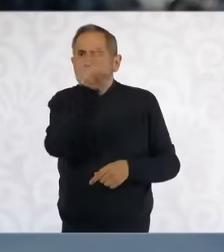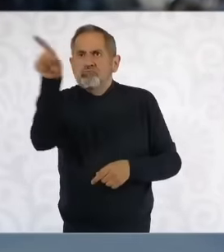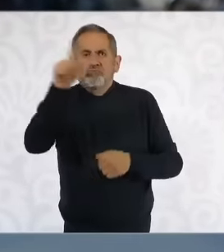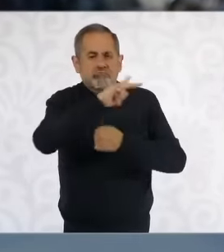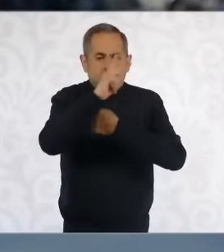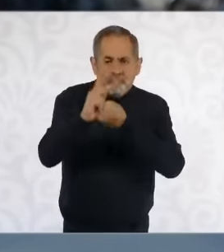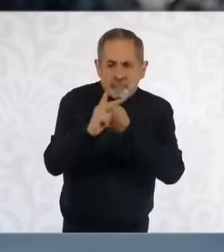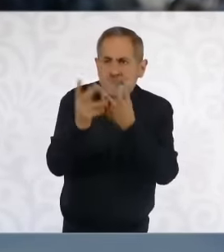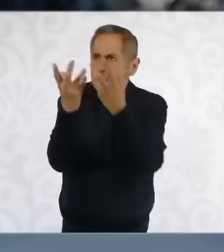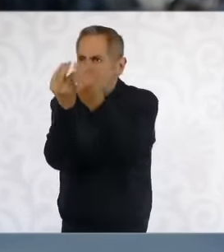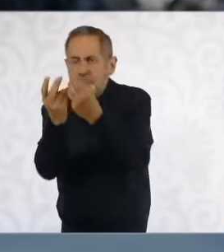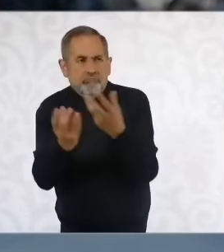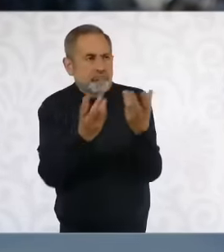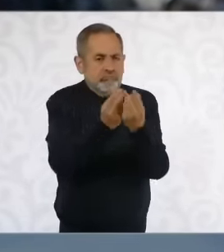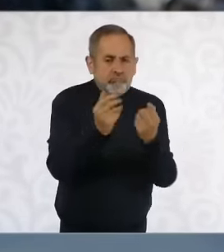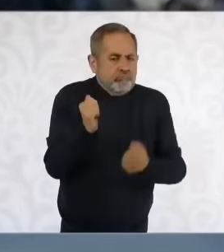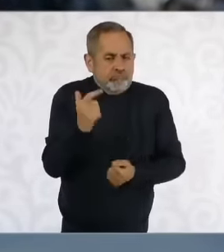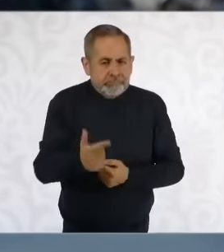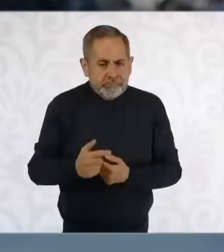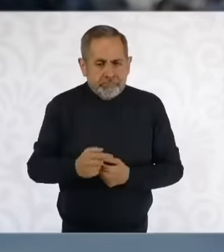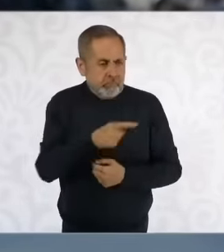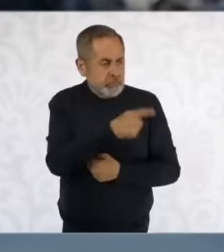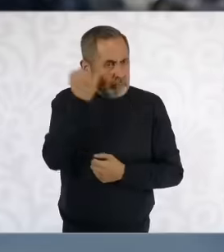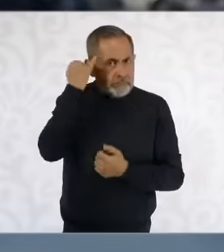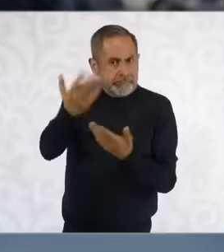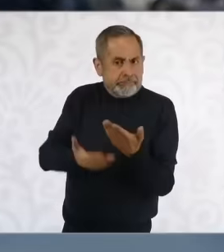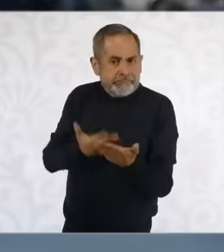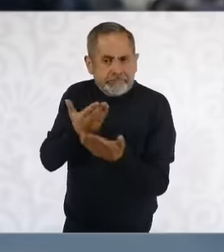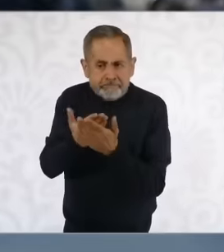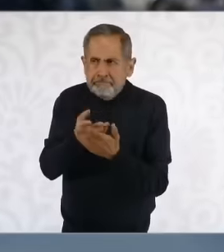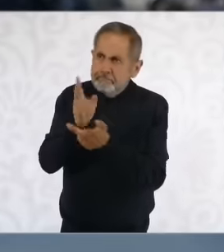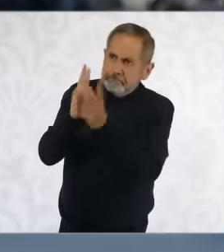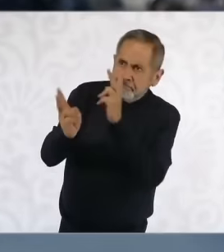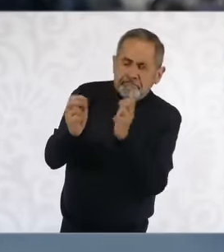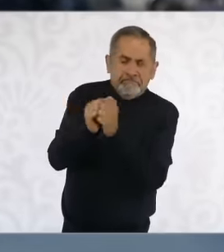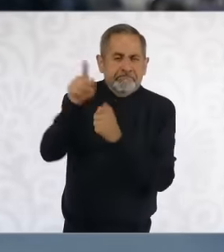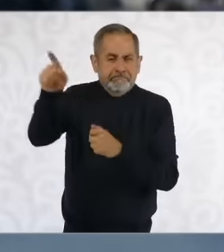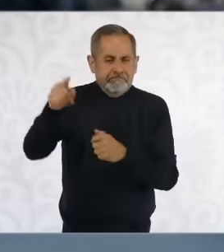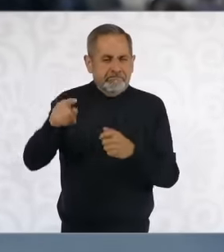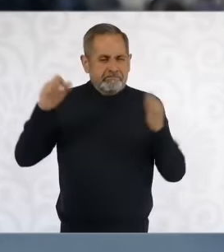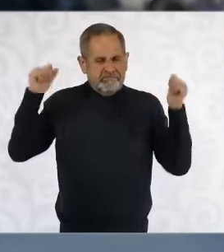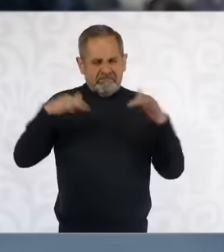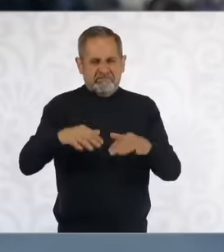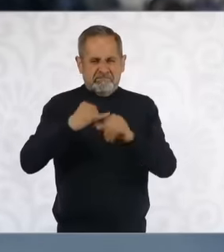specific activities proposed that you are going to carry out. this international meeting